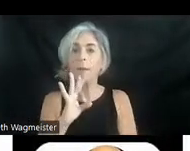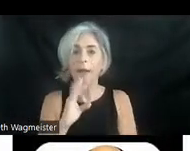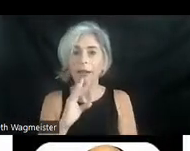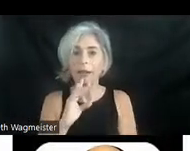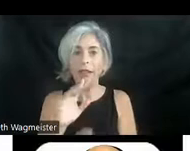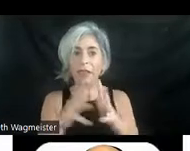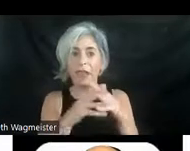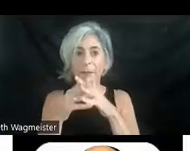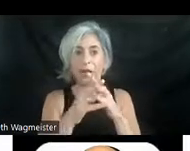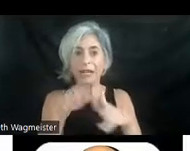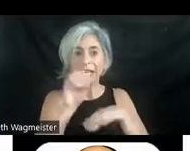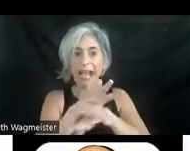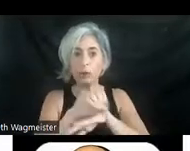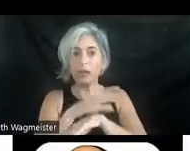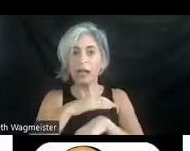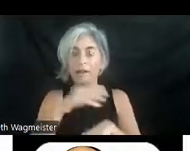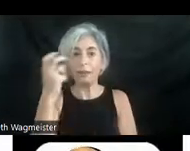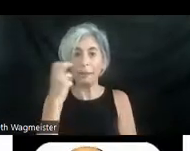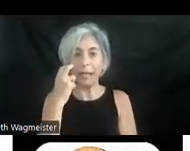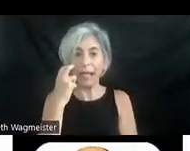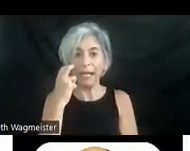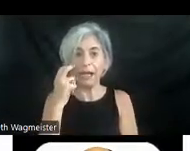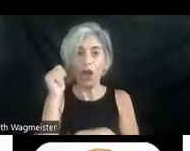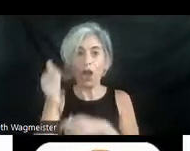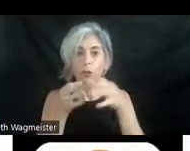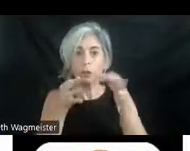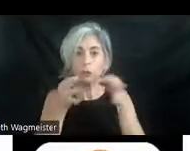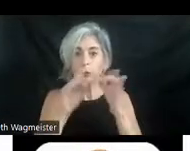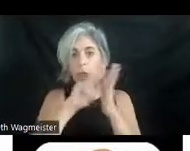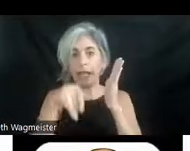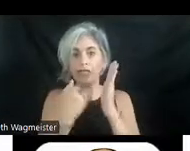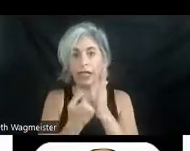council of the blind's audio description project present Audio Description As an Aesthetic